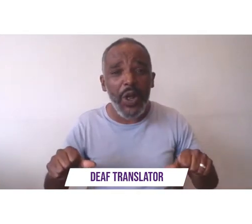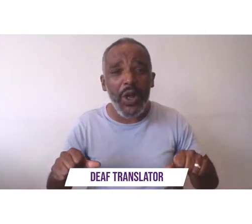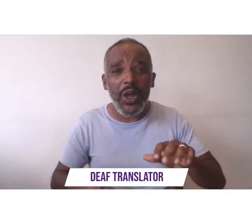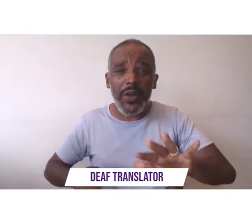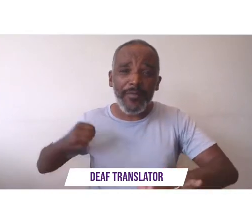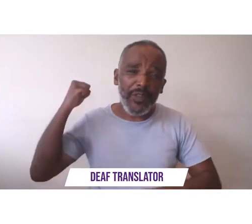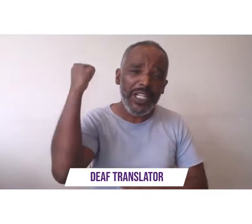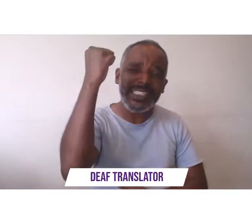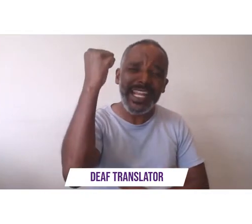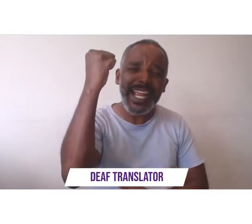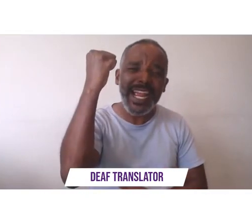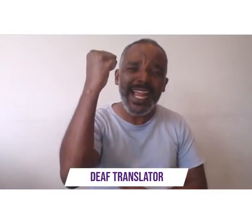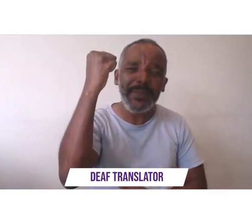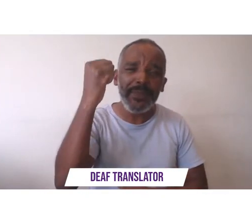please